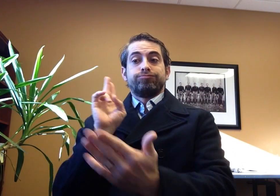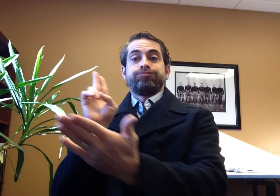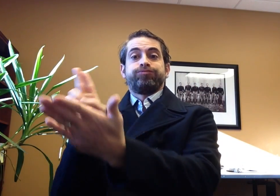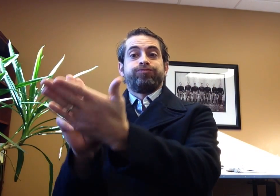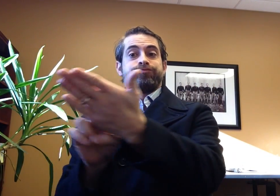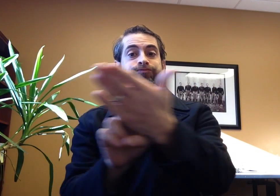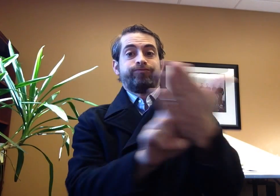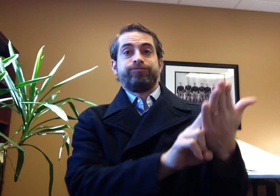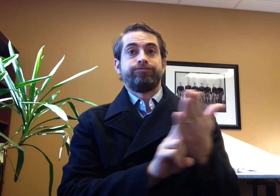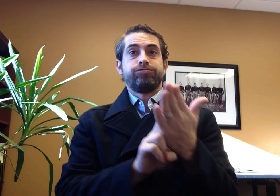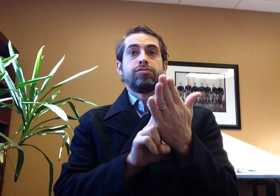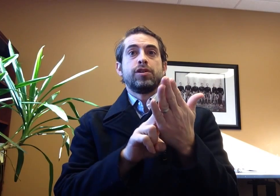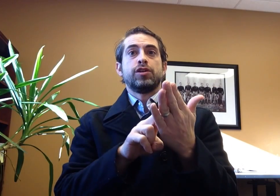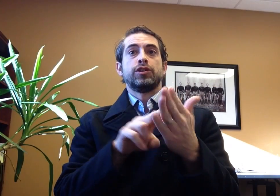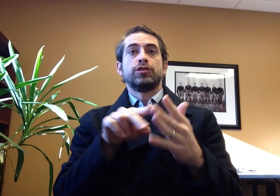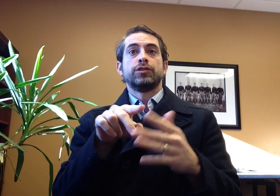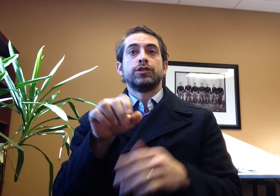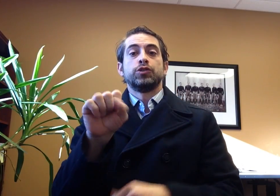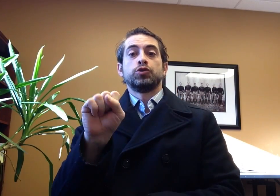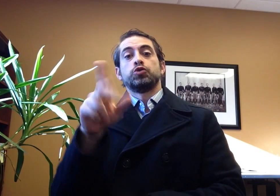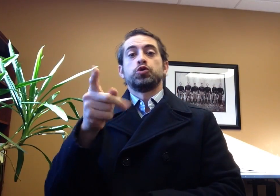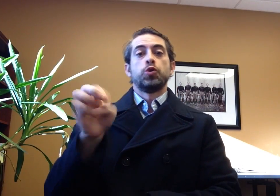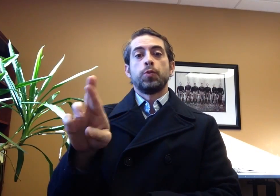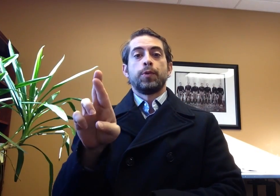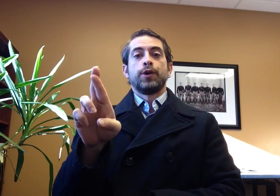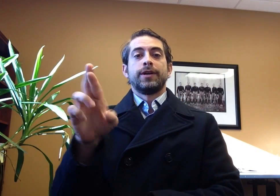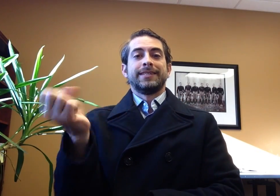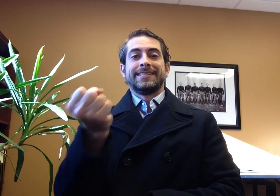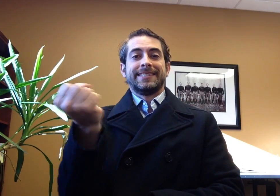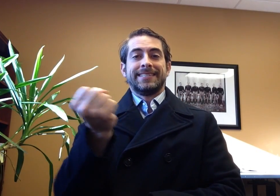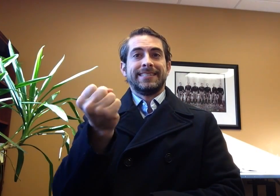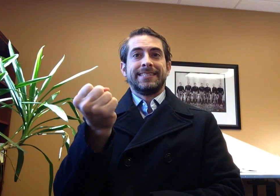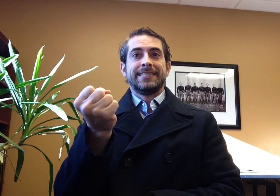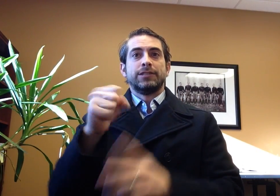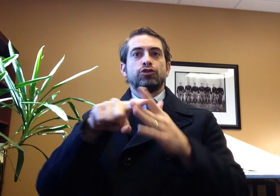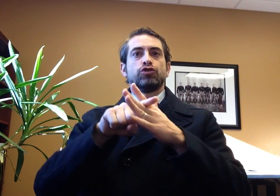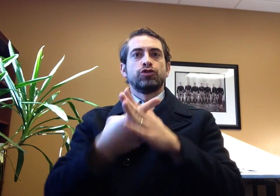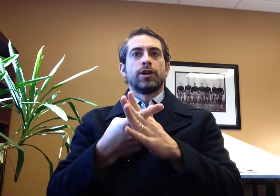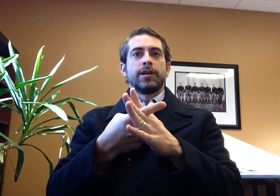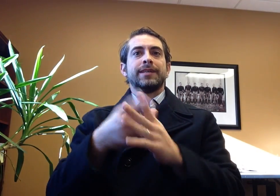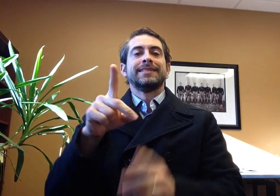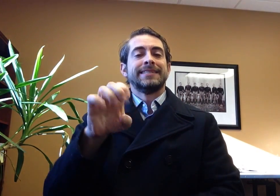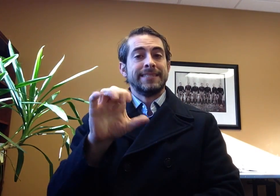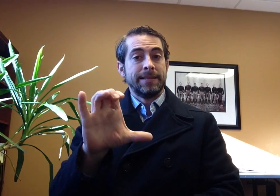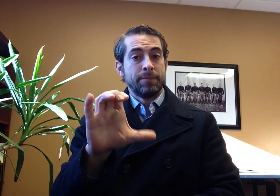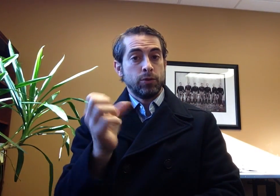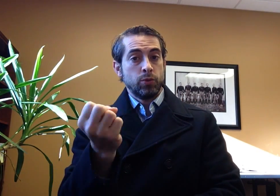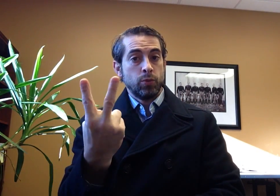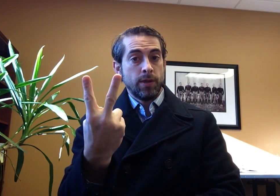the Health Insurance Enrollment Super Saturday event will take place